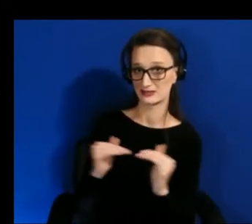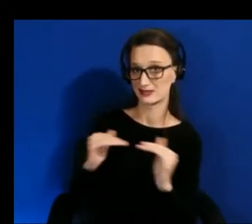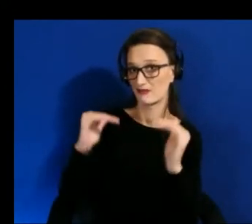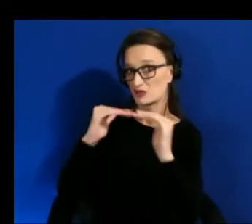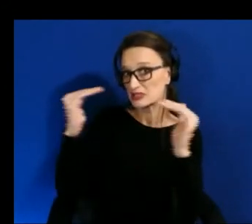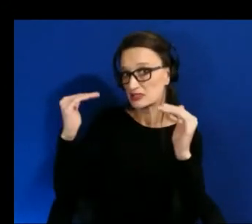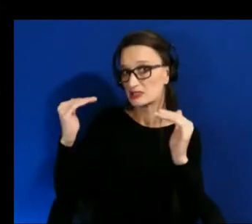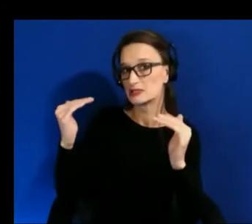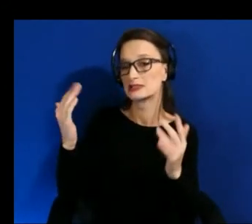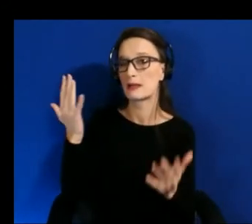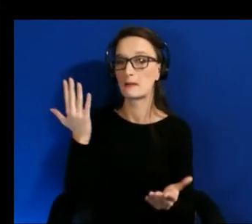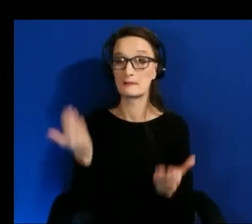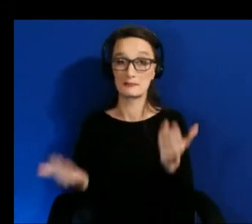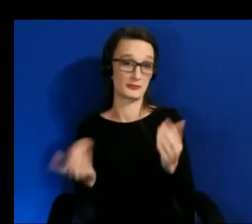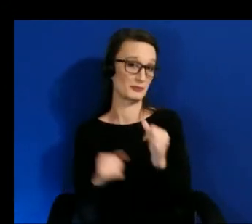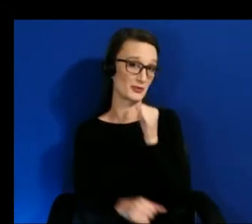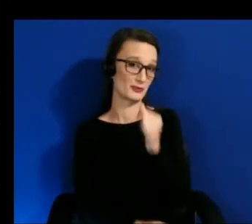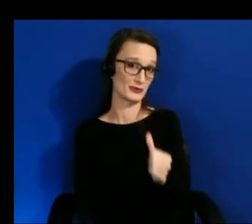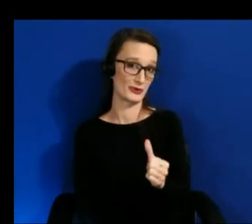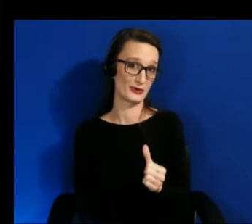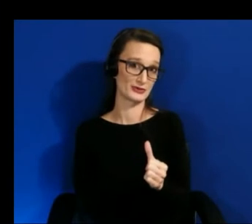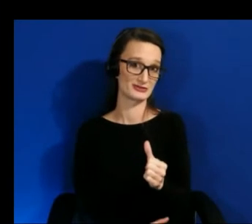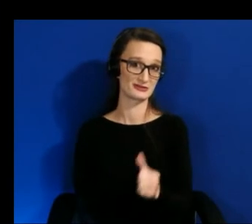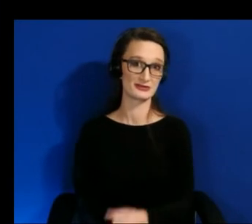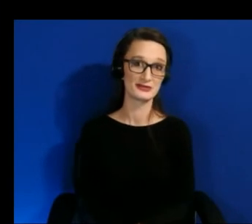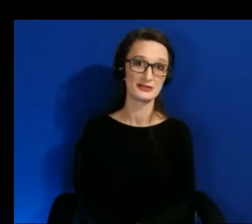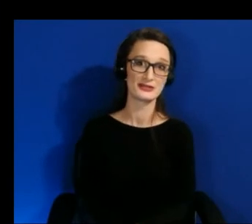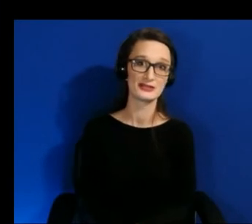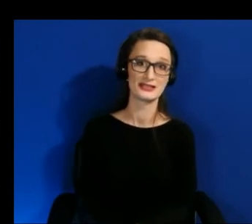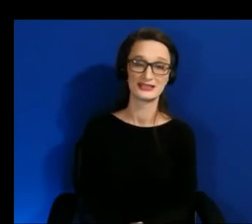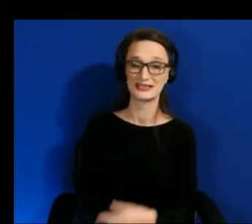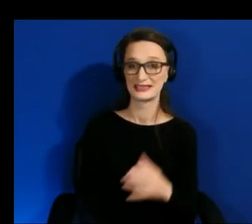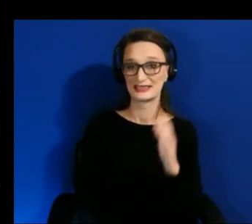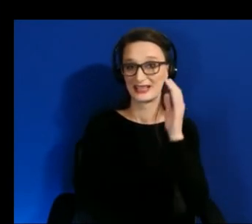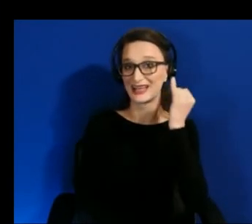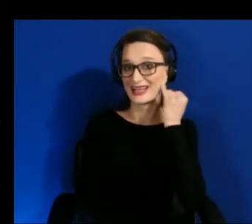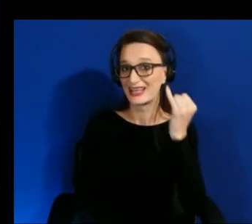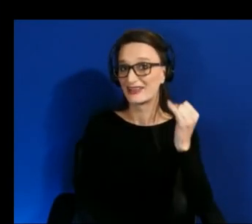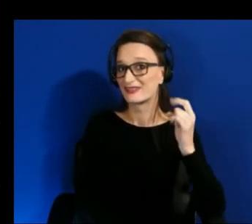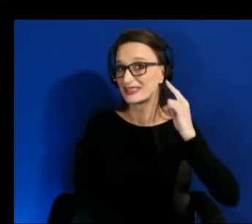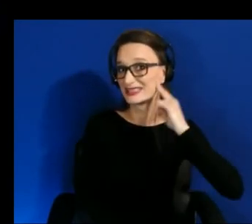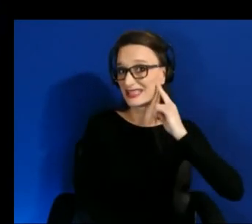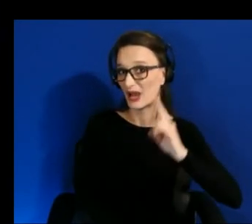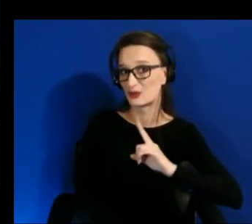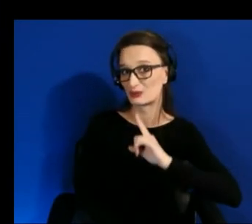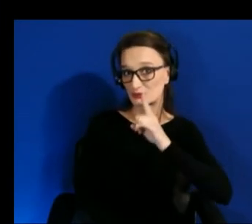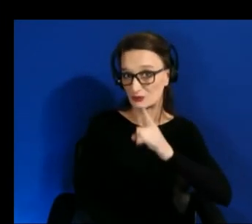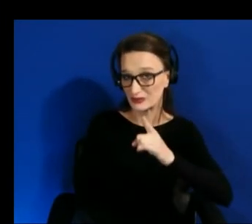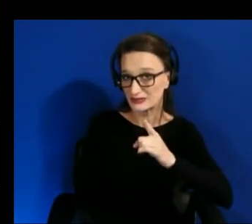um i mean if it sounds very realistic then um likely you'd be able to pick up on that faster